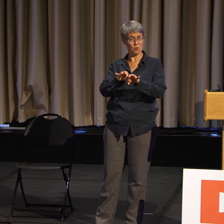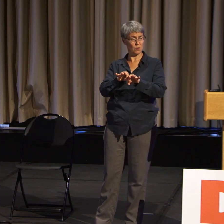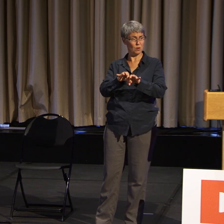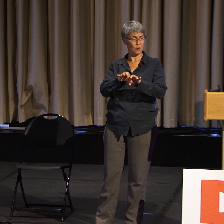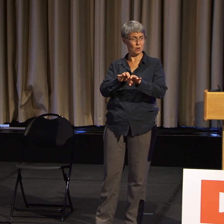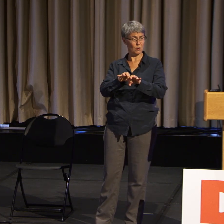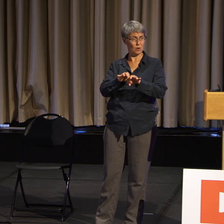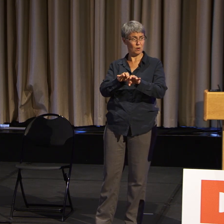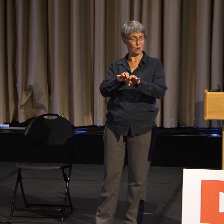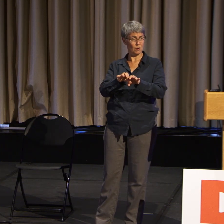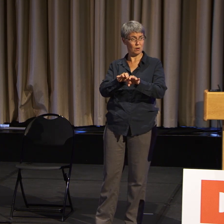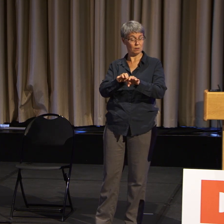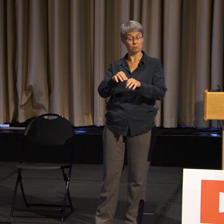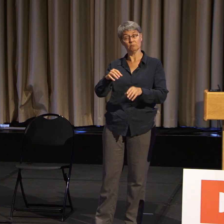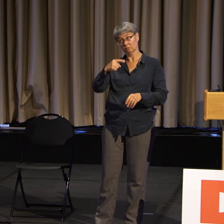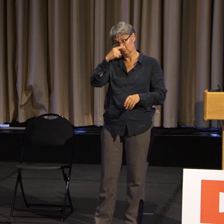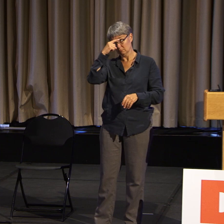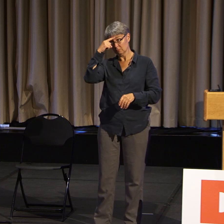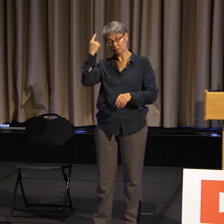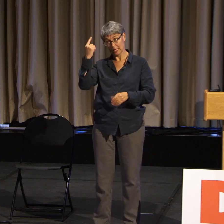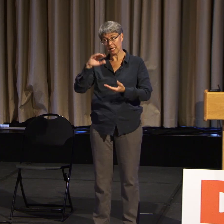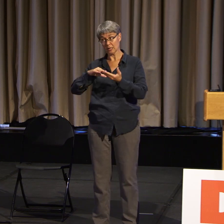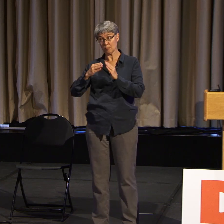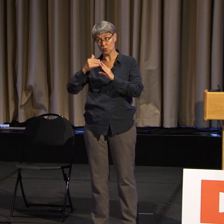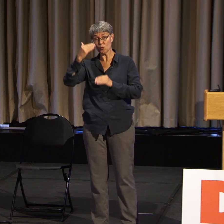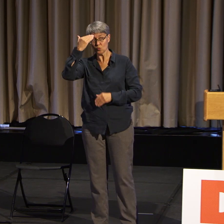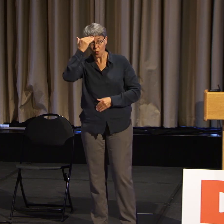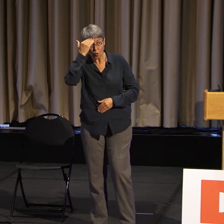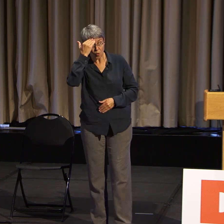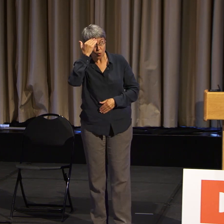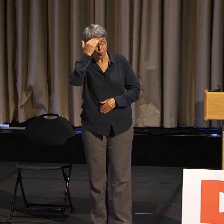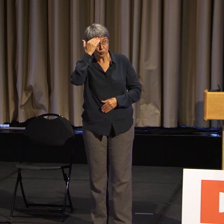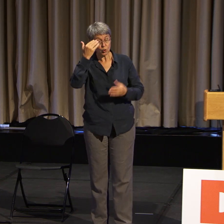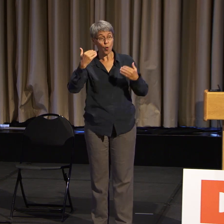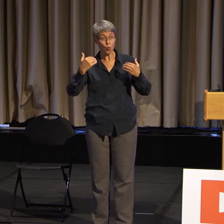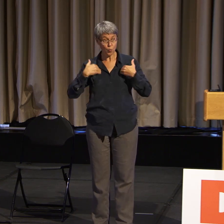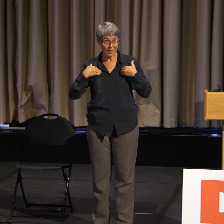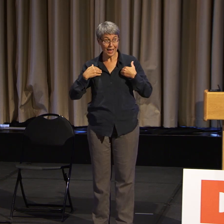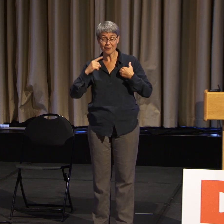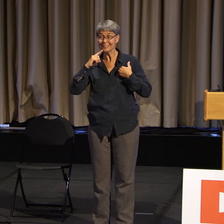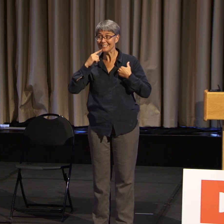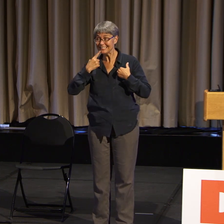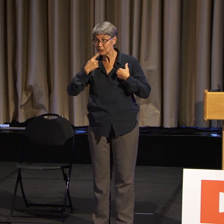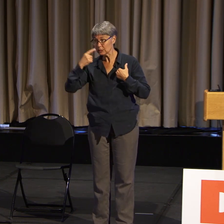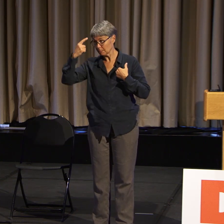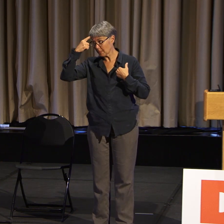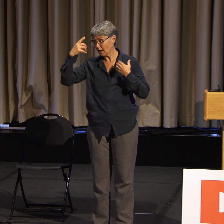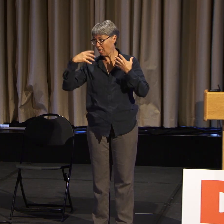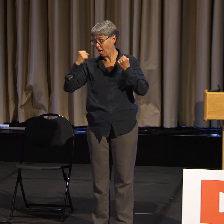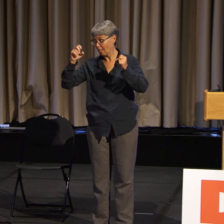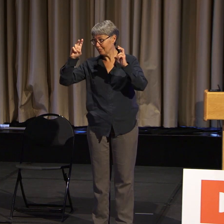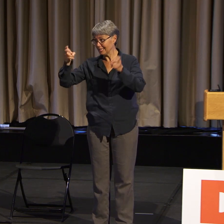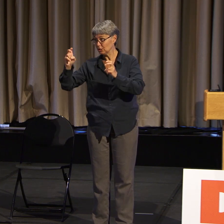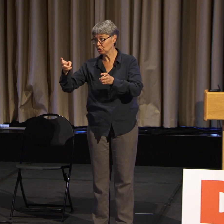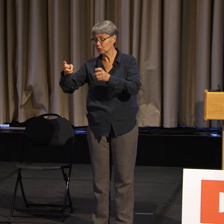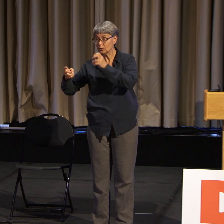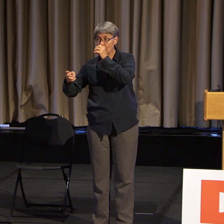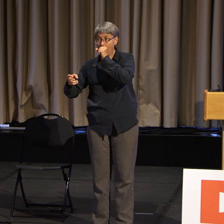know we have issues with mental health issues. We don't want to talk about that.